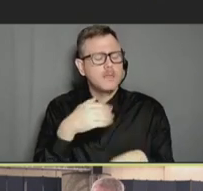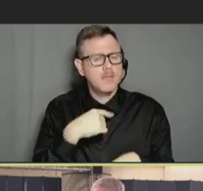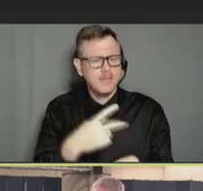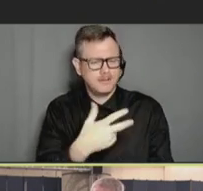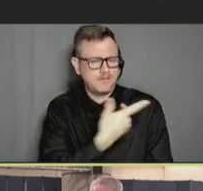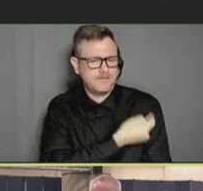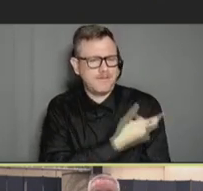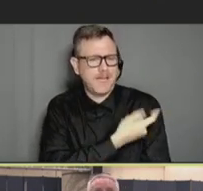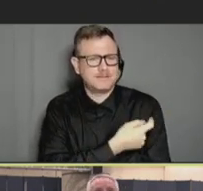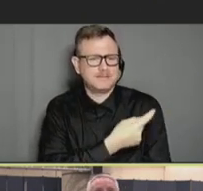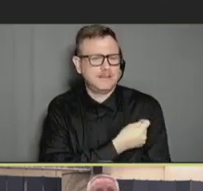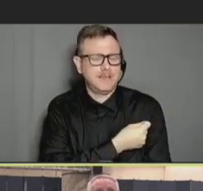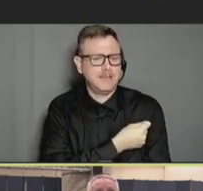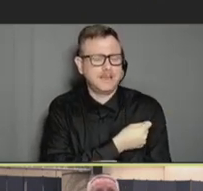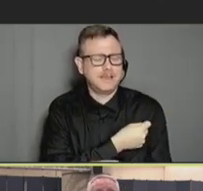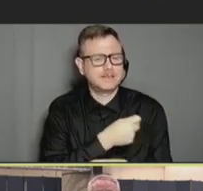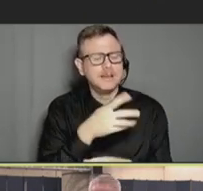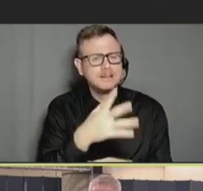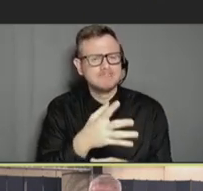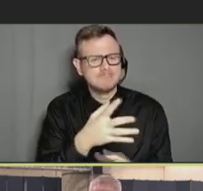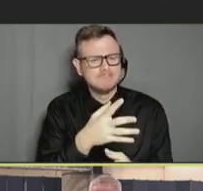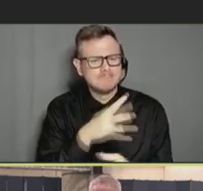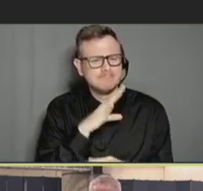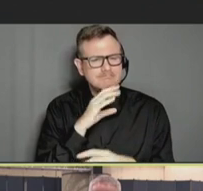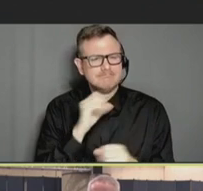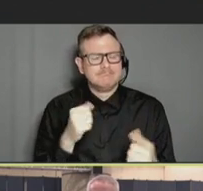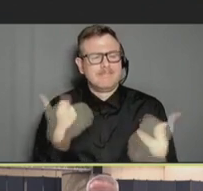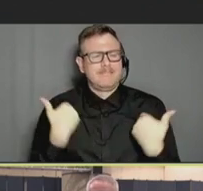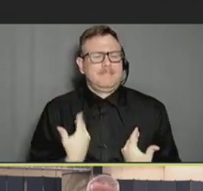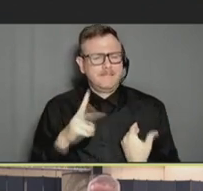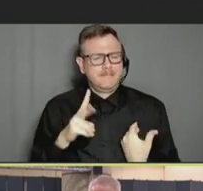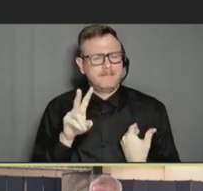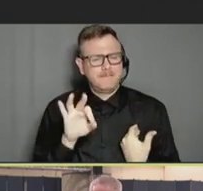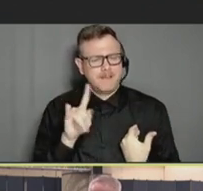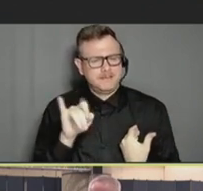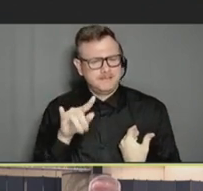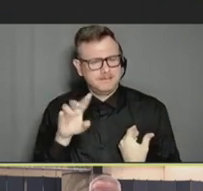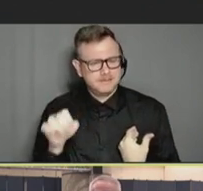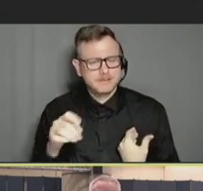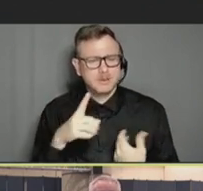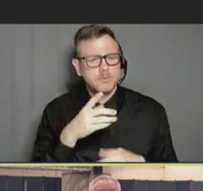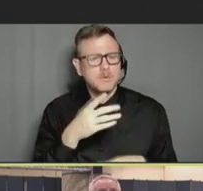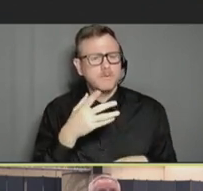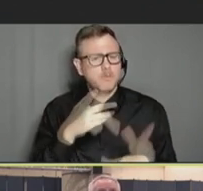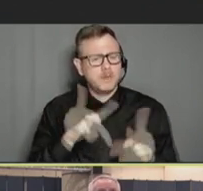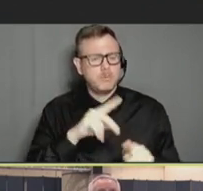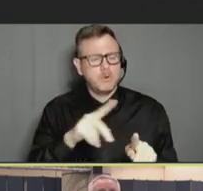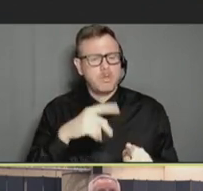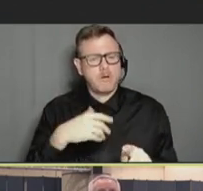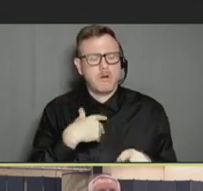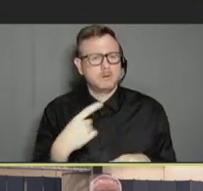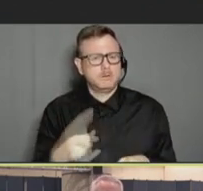tuning out. And thank you all for joining us for our June NVAC meeting. We'll be back